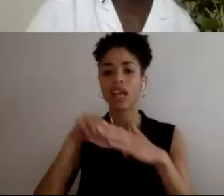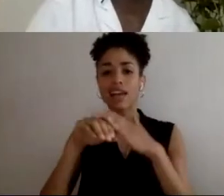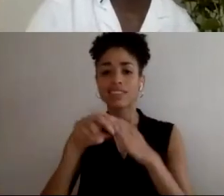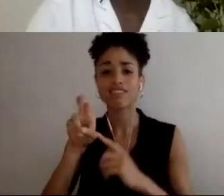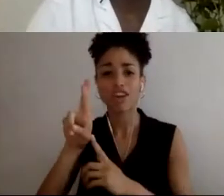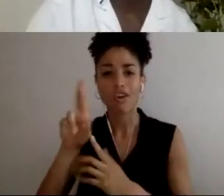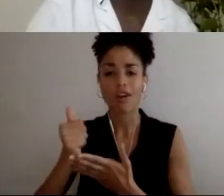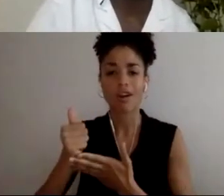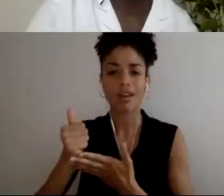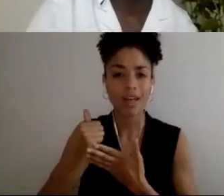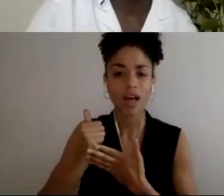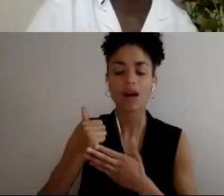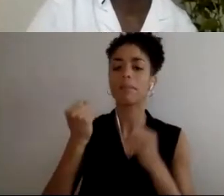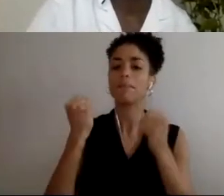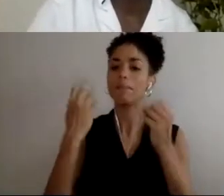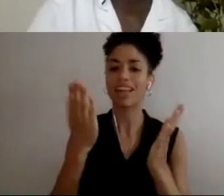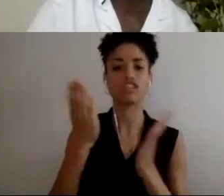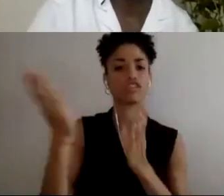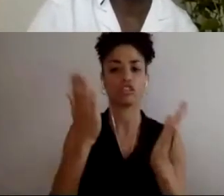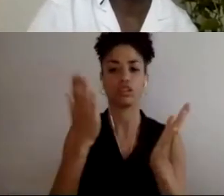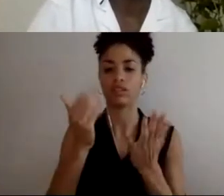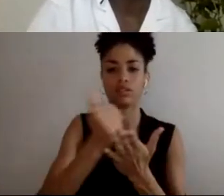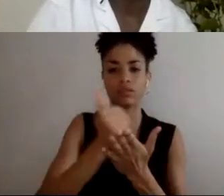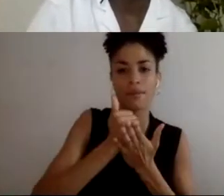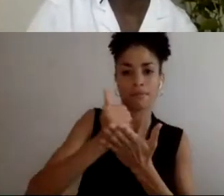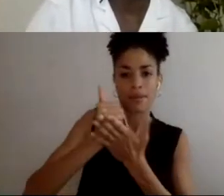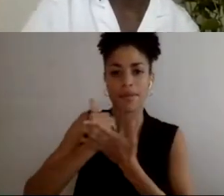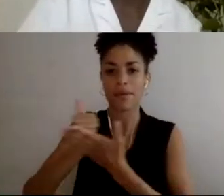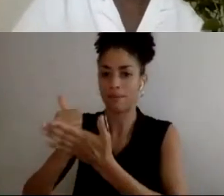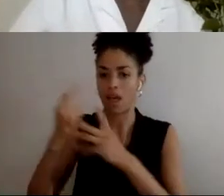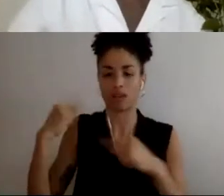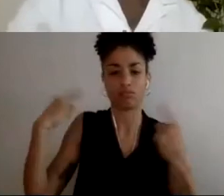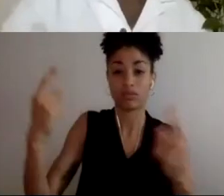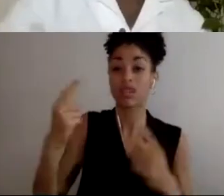lot of services that a lot of people have a lot of trouble getting. So I got